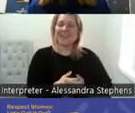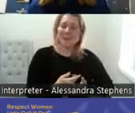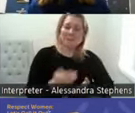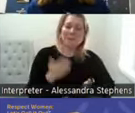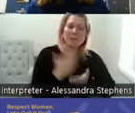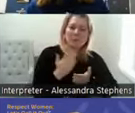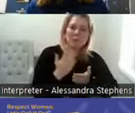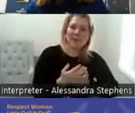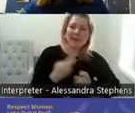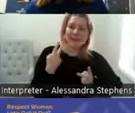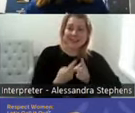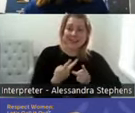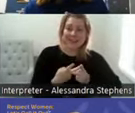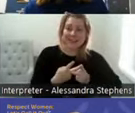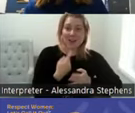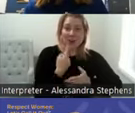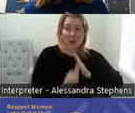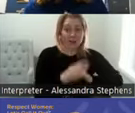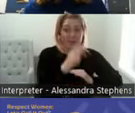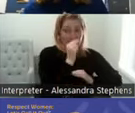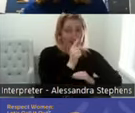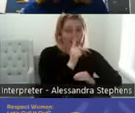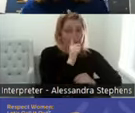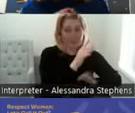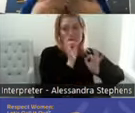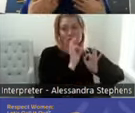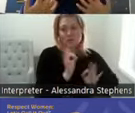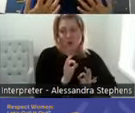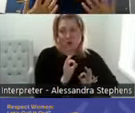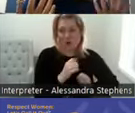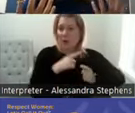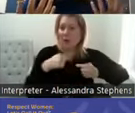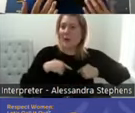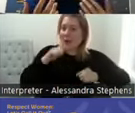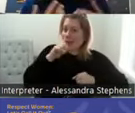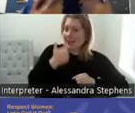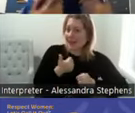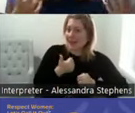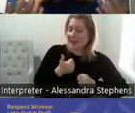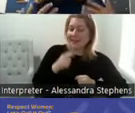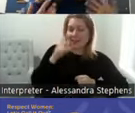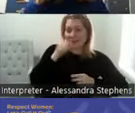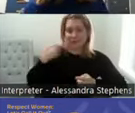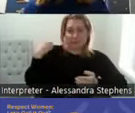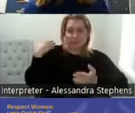such that we are lucky to think about having a sexually healthy life for all of us as we age.